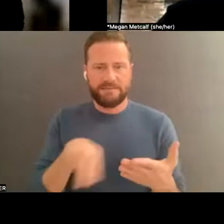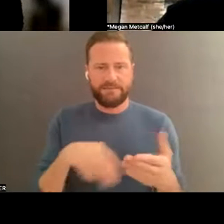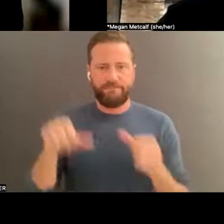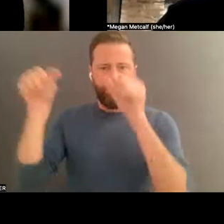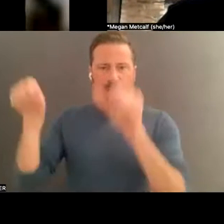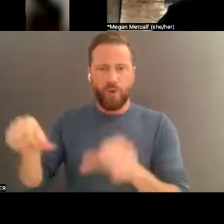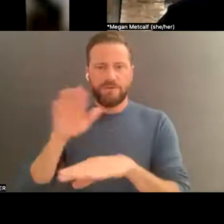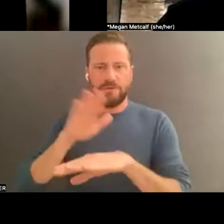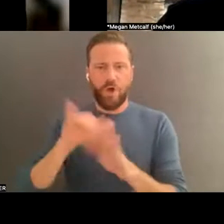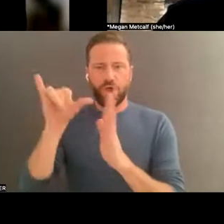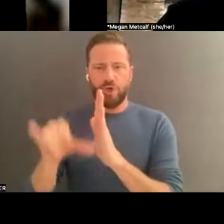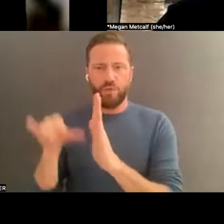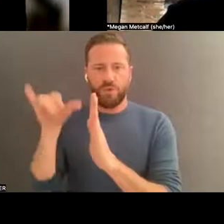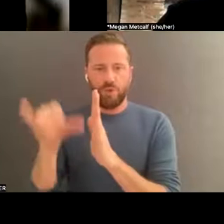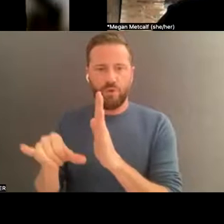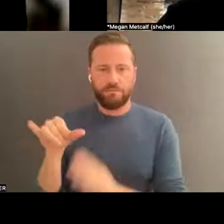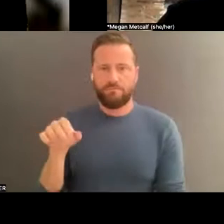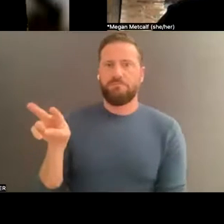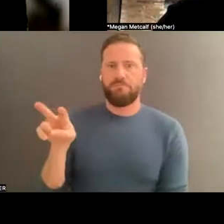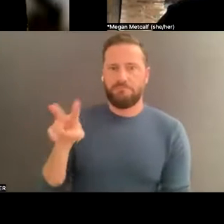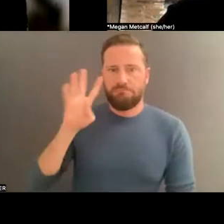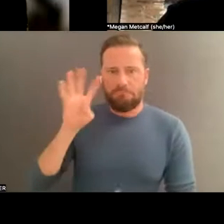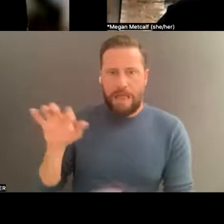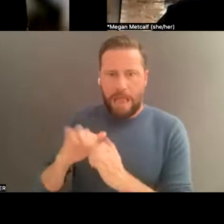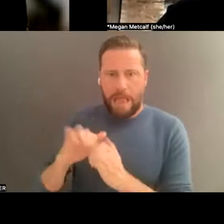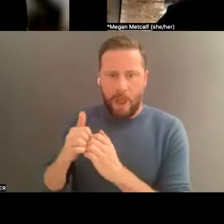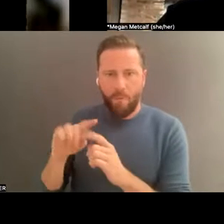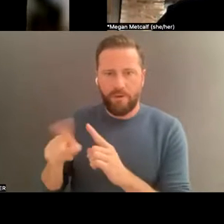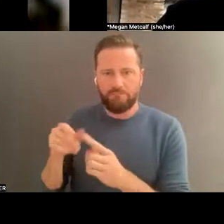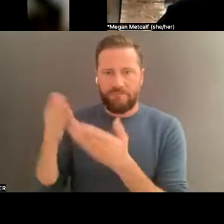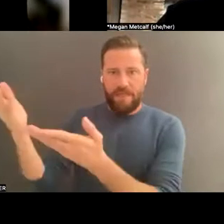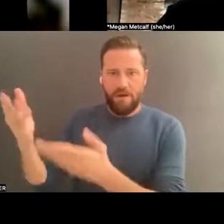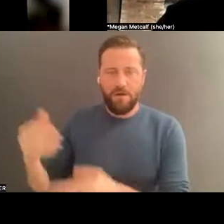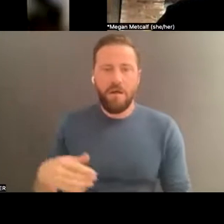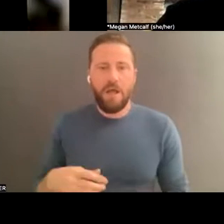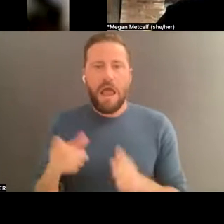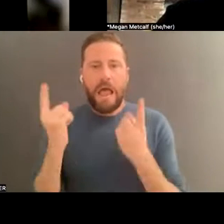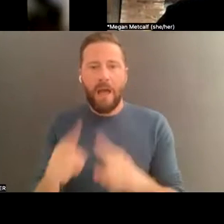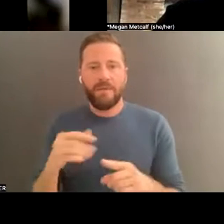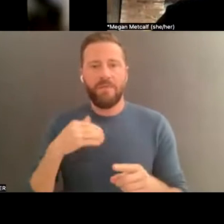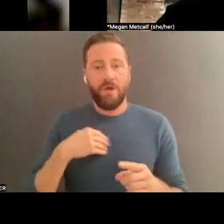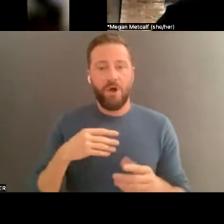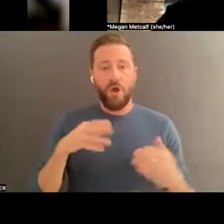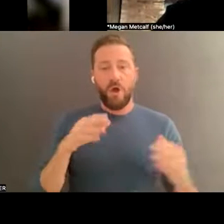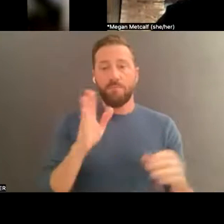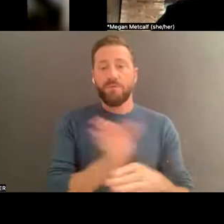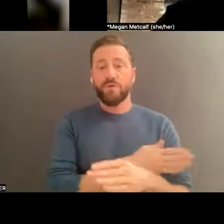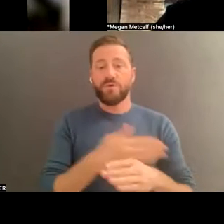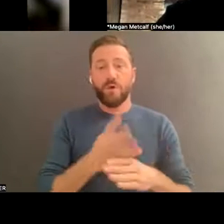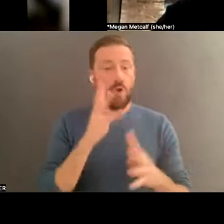. All of a sudden my composer for this piece got contacted by a choreographer